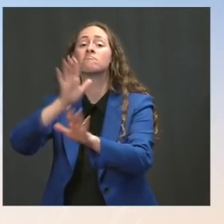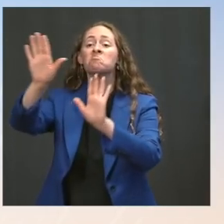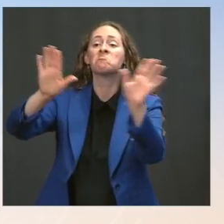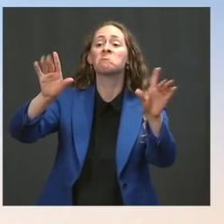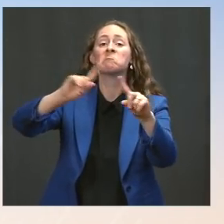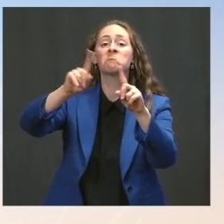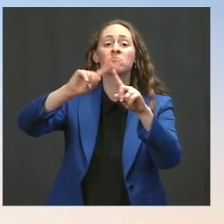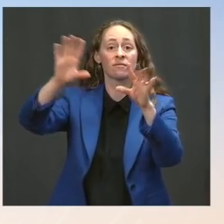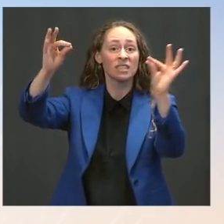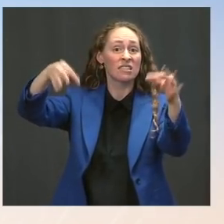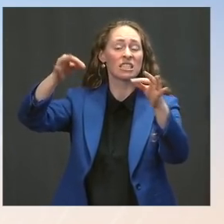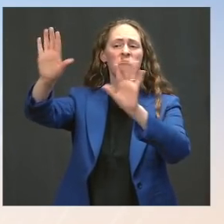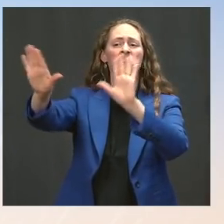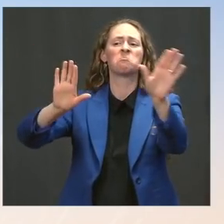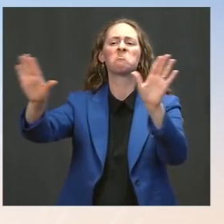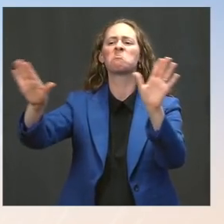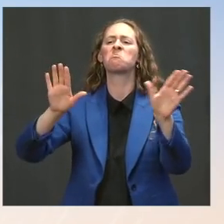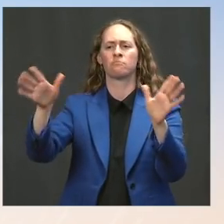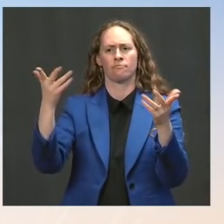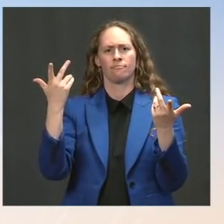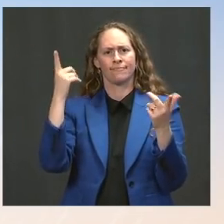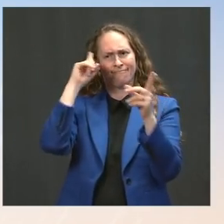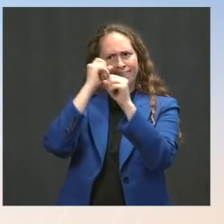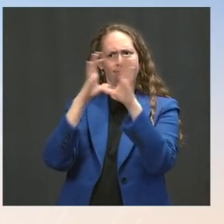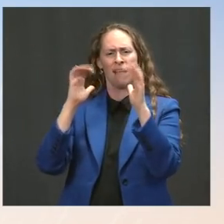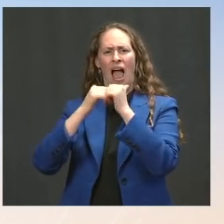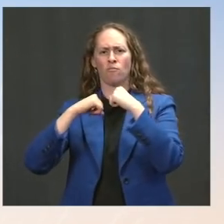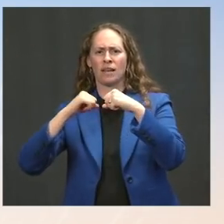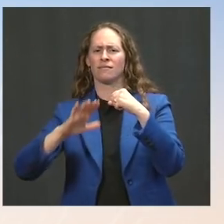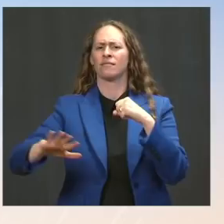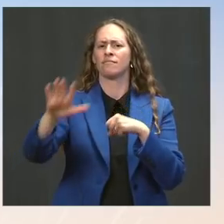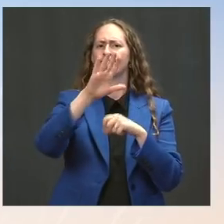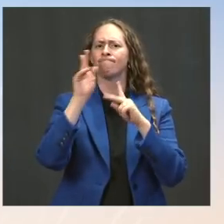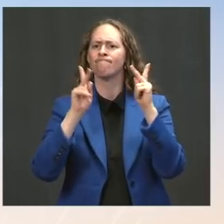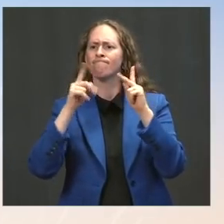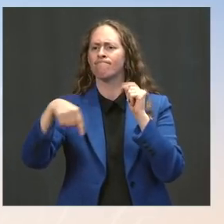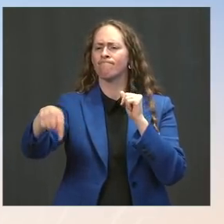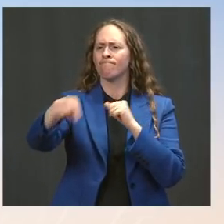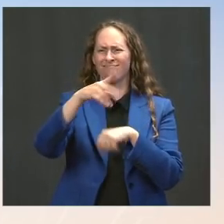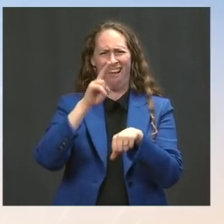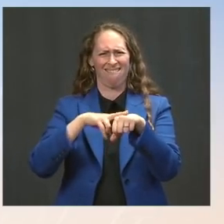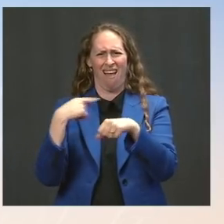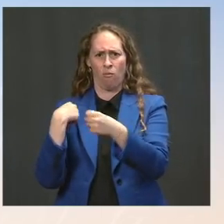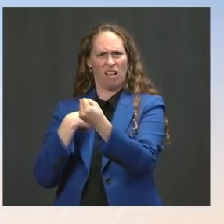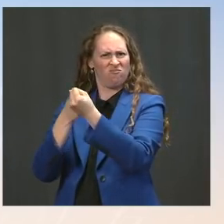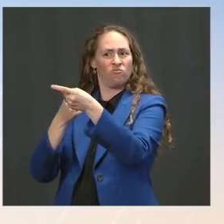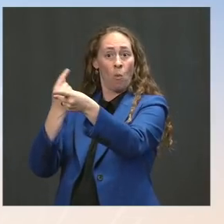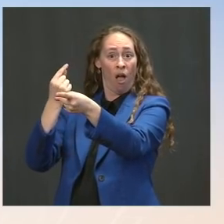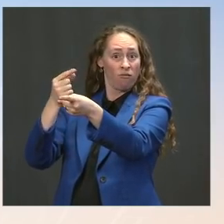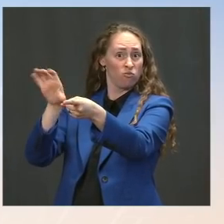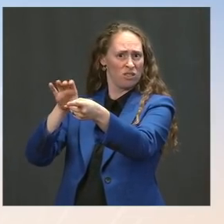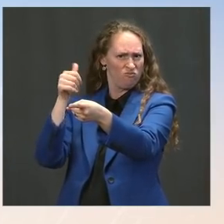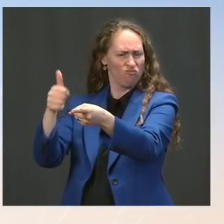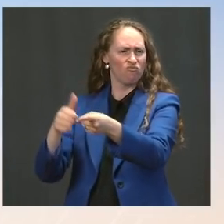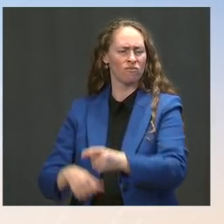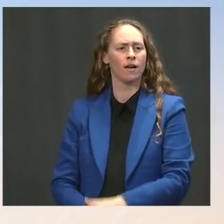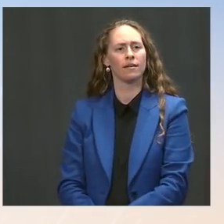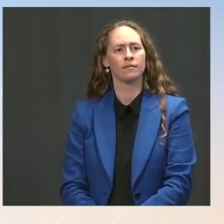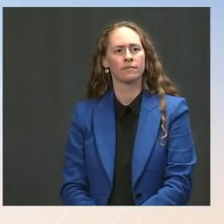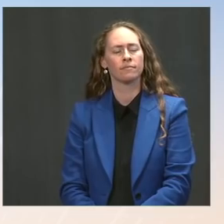about how they can protect their workforces. We certainly support that. The Press: Can ask you one quick thing on January 6th? Ms. Psaki: Sure. The Press: Just -- I know you said